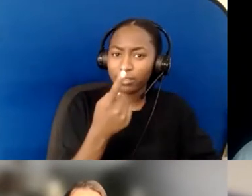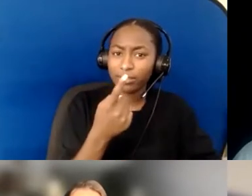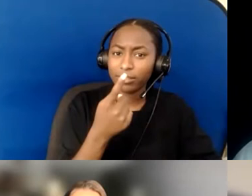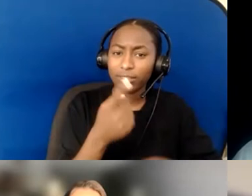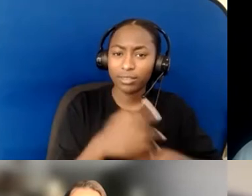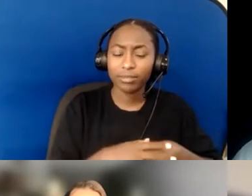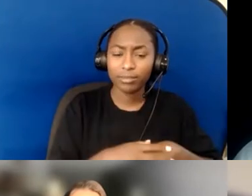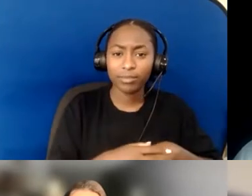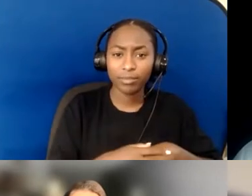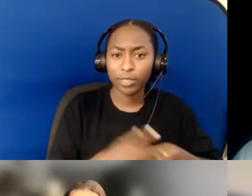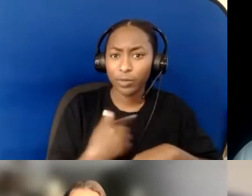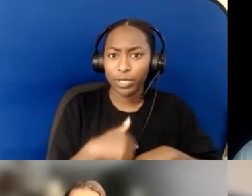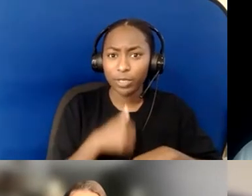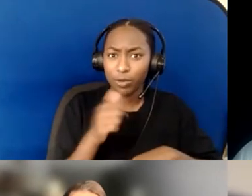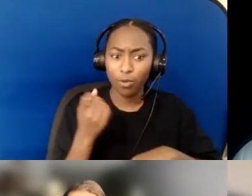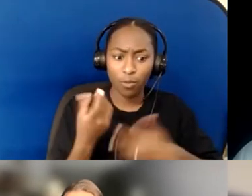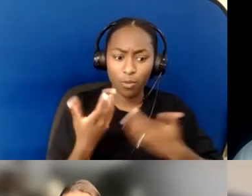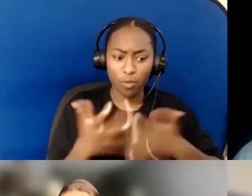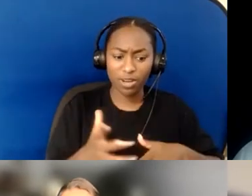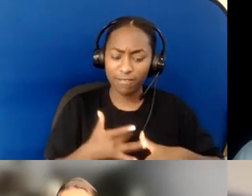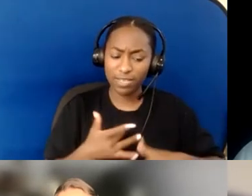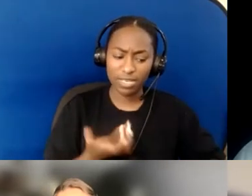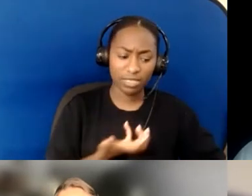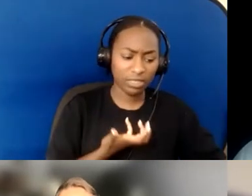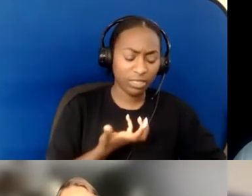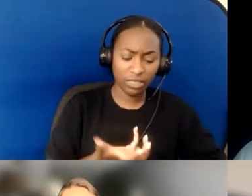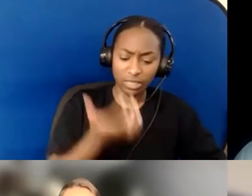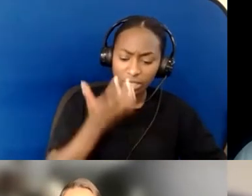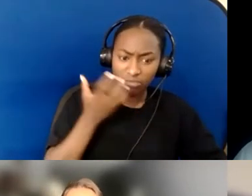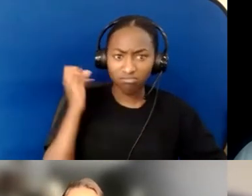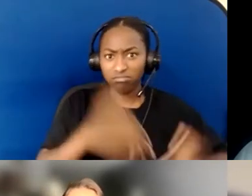for all of our frustrations, which can easily happen.